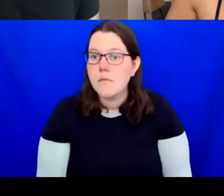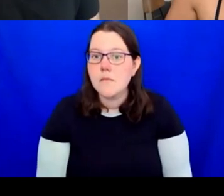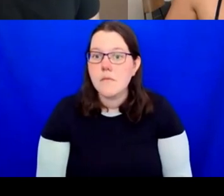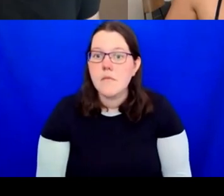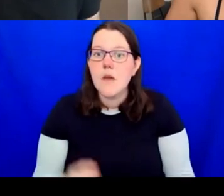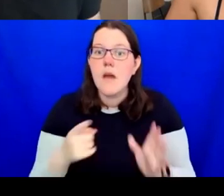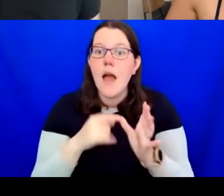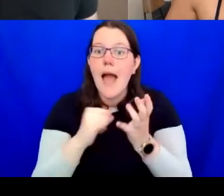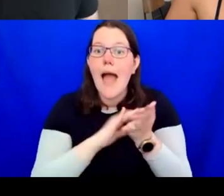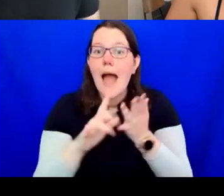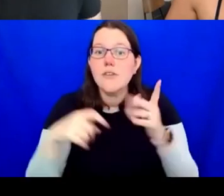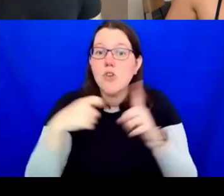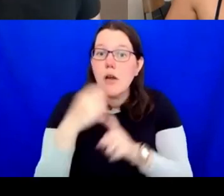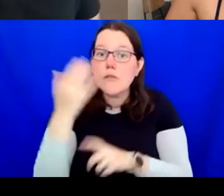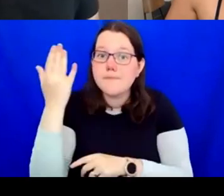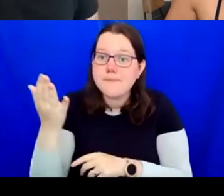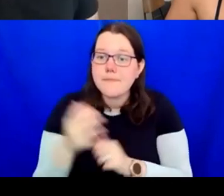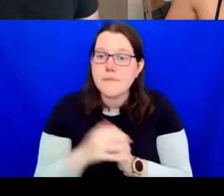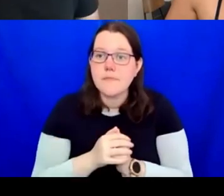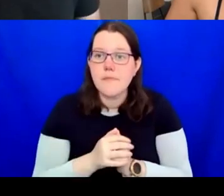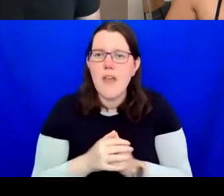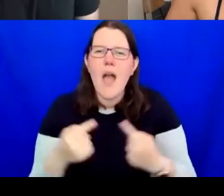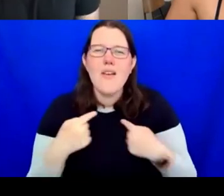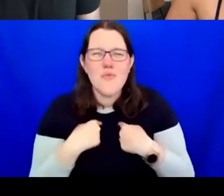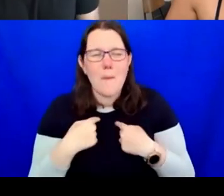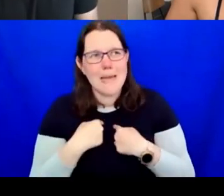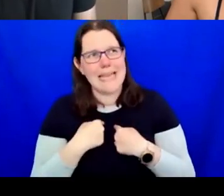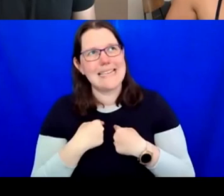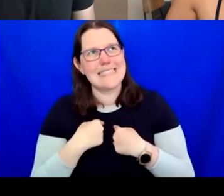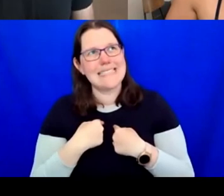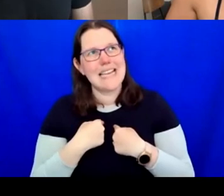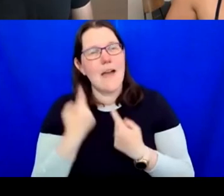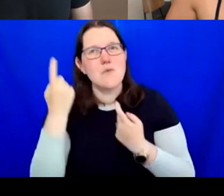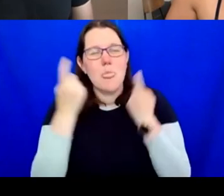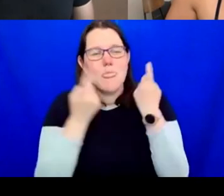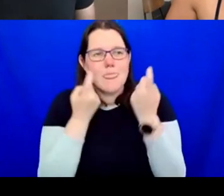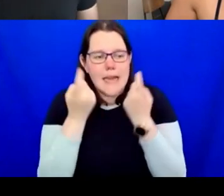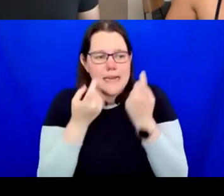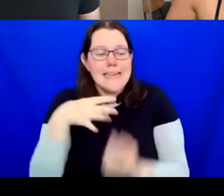it is more about necessity. I know that I can't get anywhere without actually shouting.